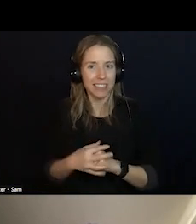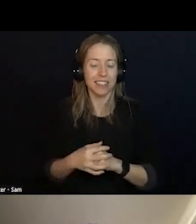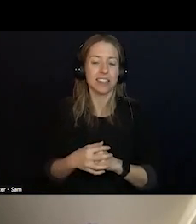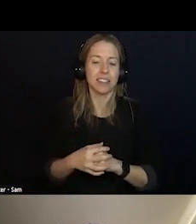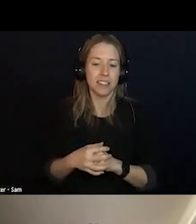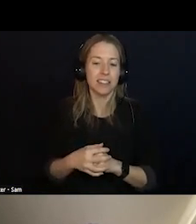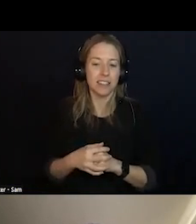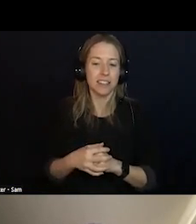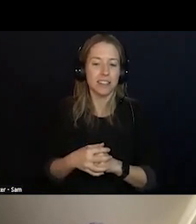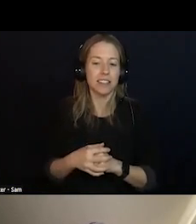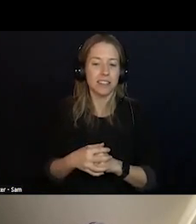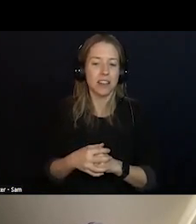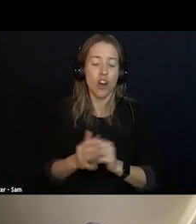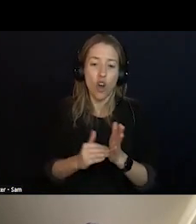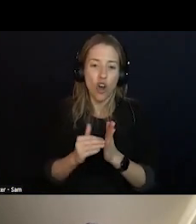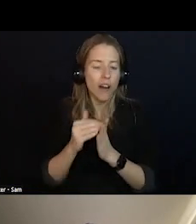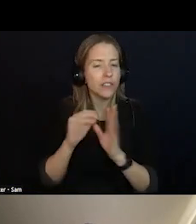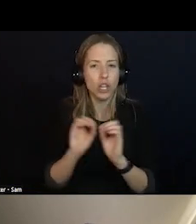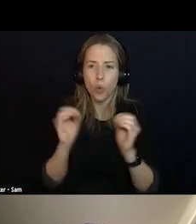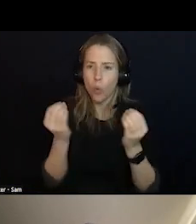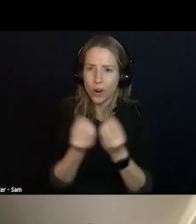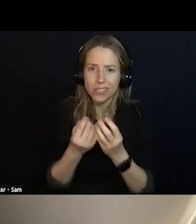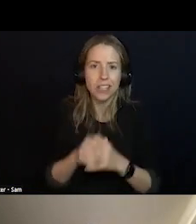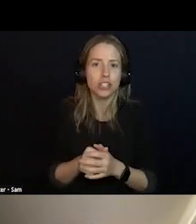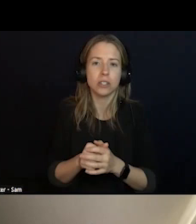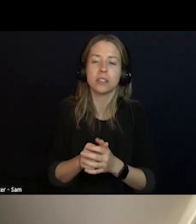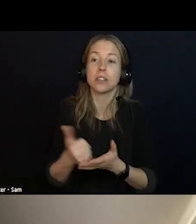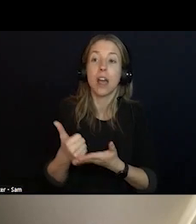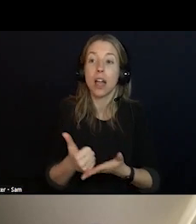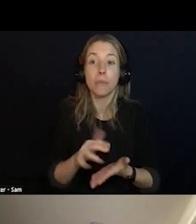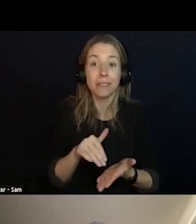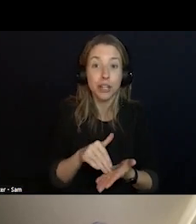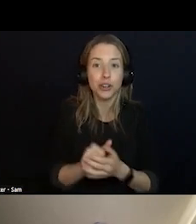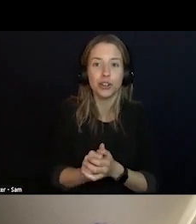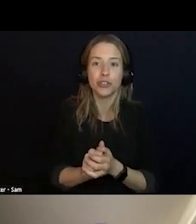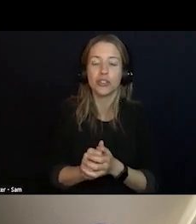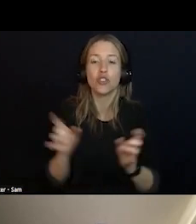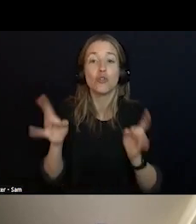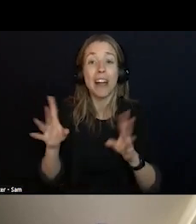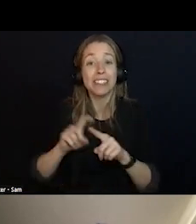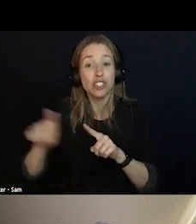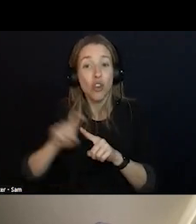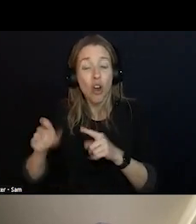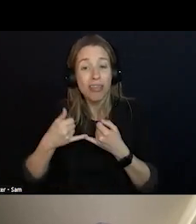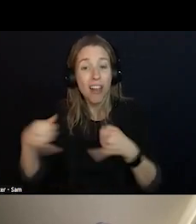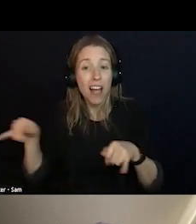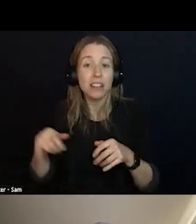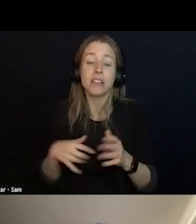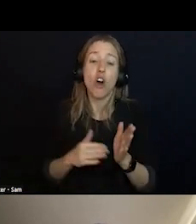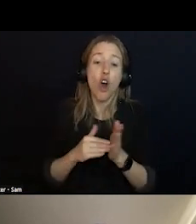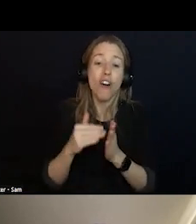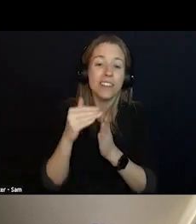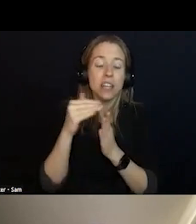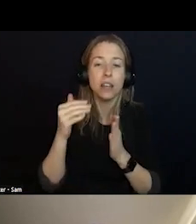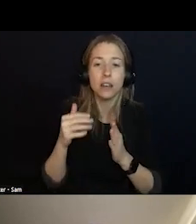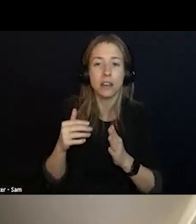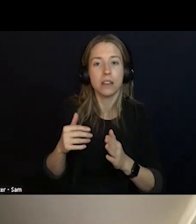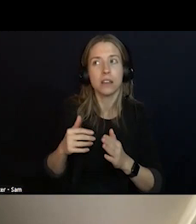AND ORGANIZATIONS ON THIS CALL WITH IMPLEMENTING PEER BASED SERVICES AND SUPPORT.